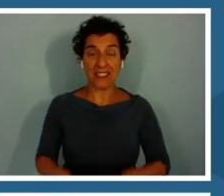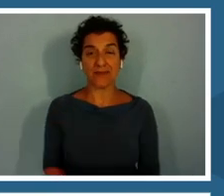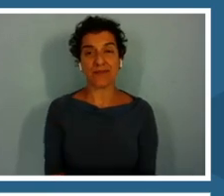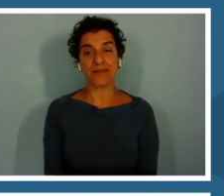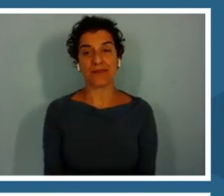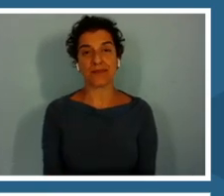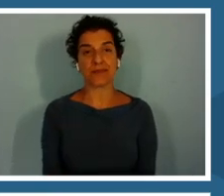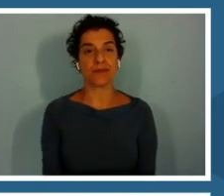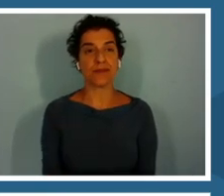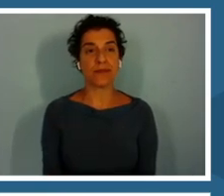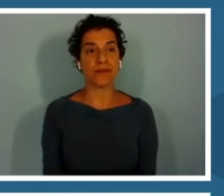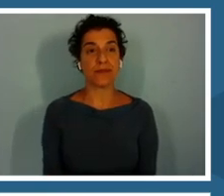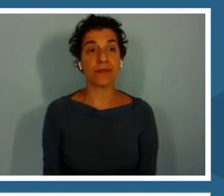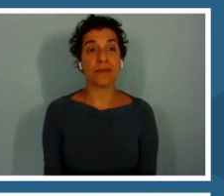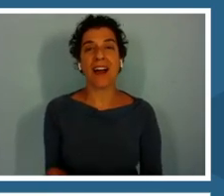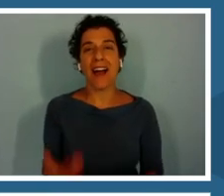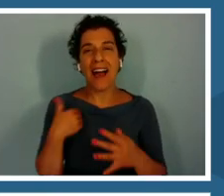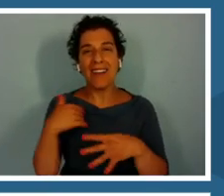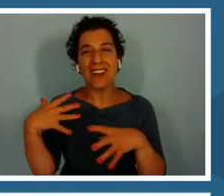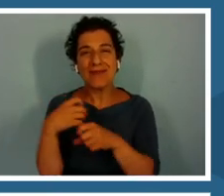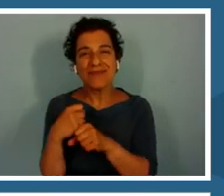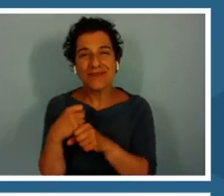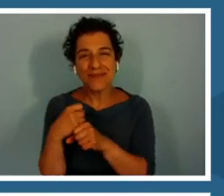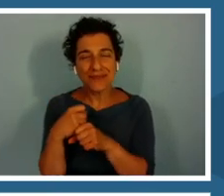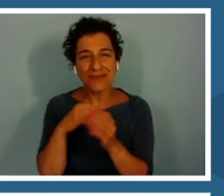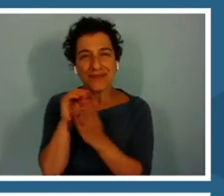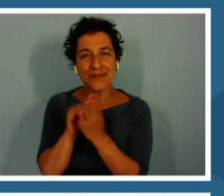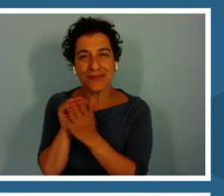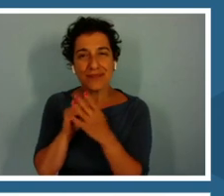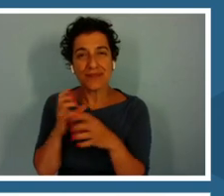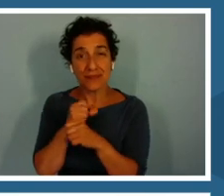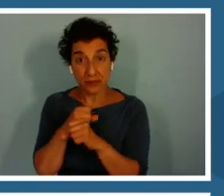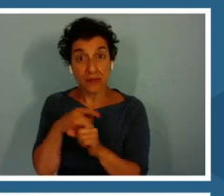The Cliff Notes version of this is that, students are going to learn about coral reefs and they